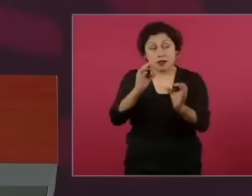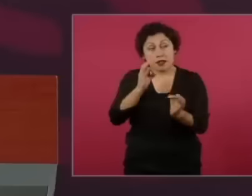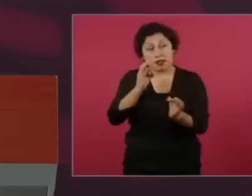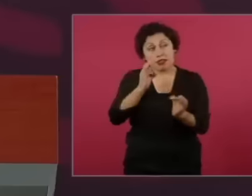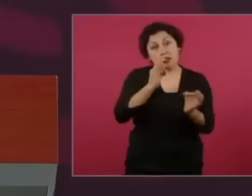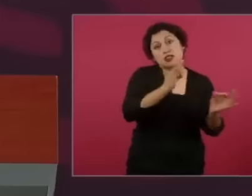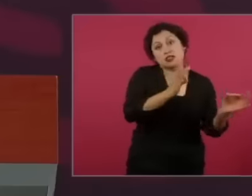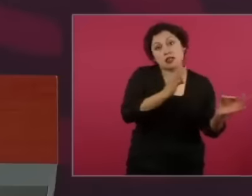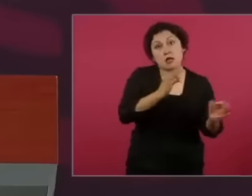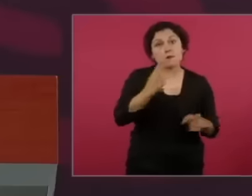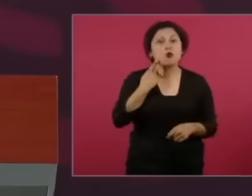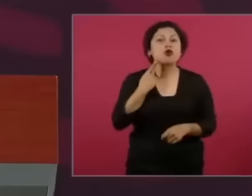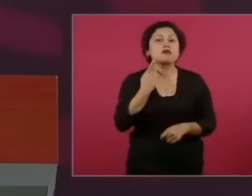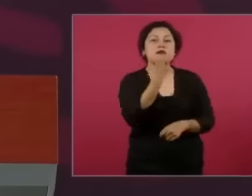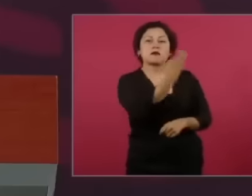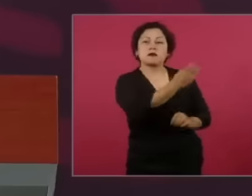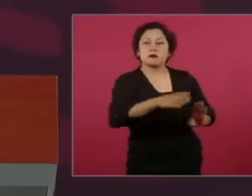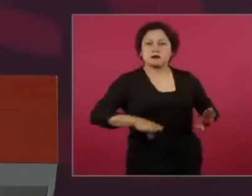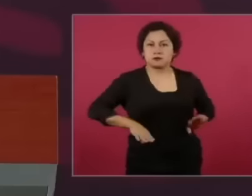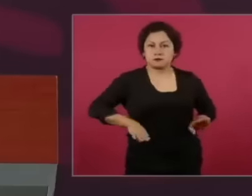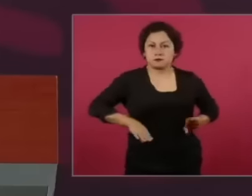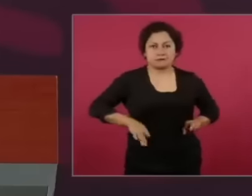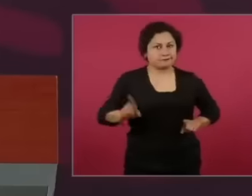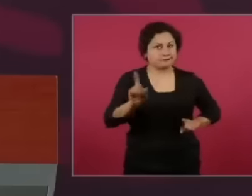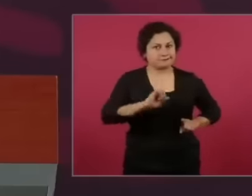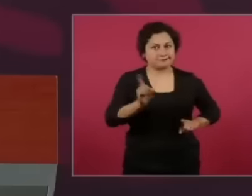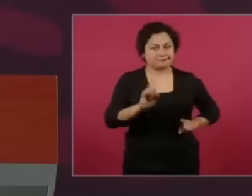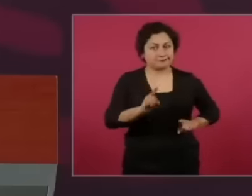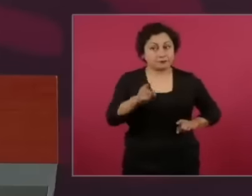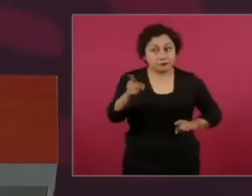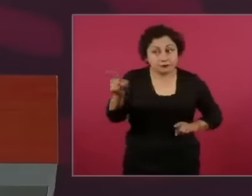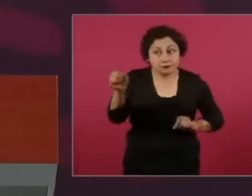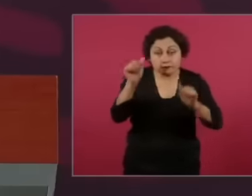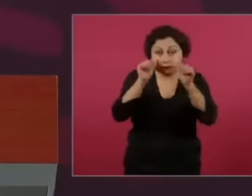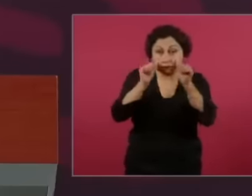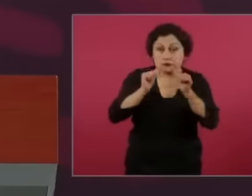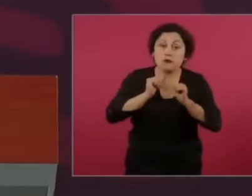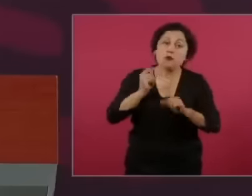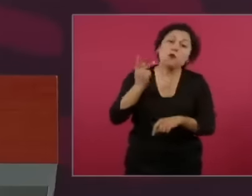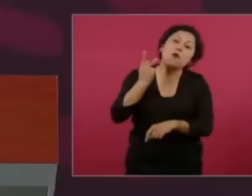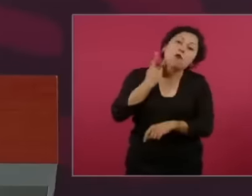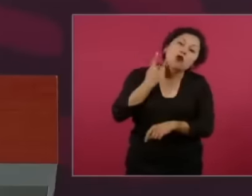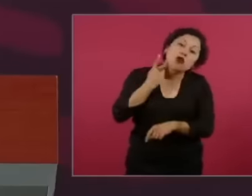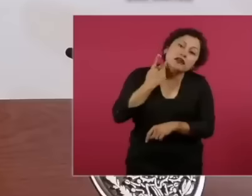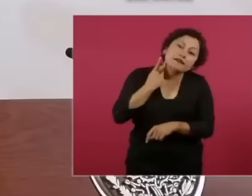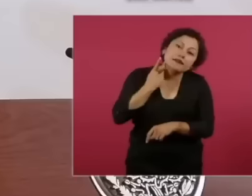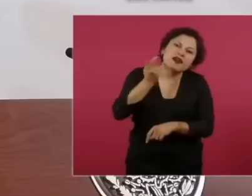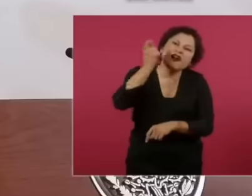Humility is an apostolate